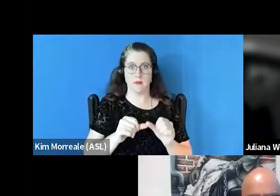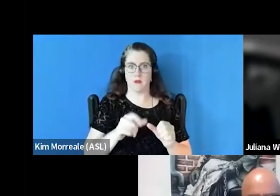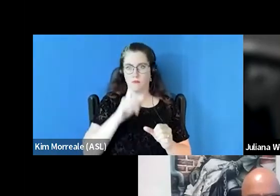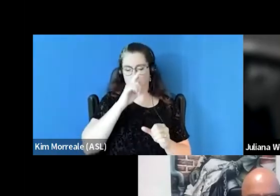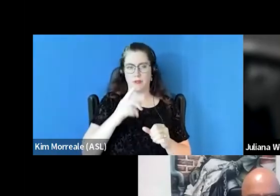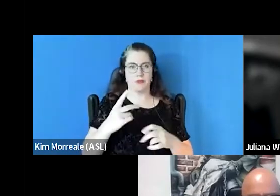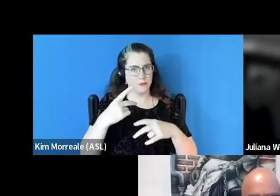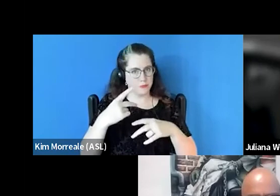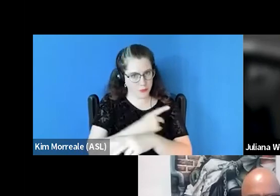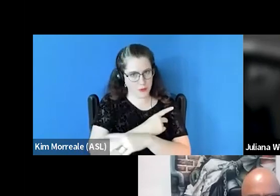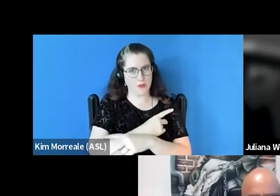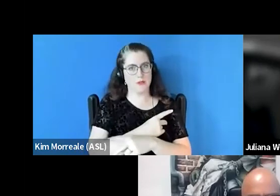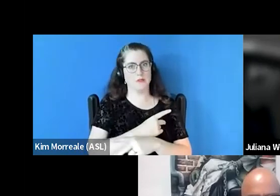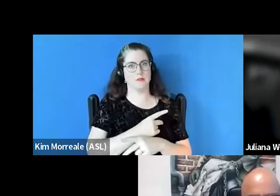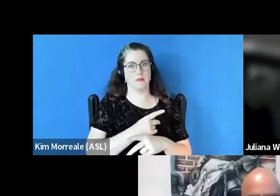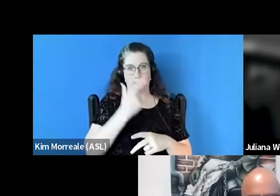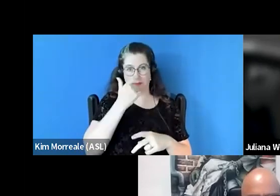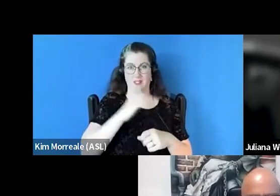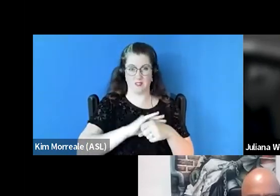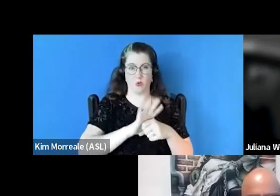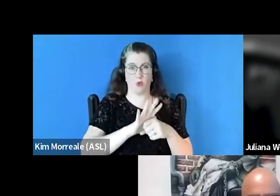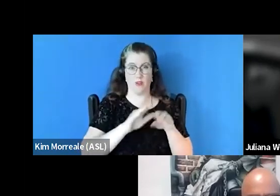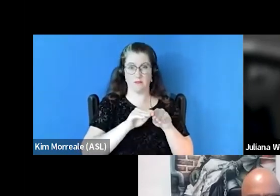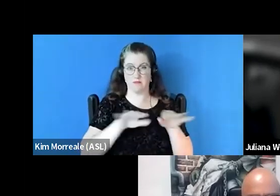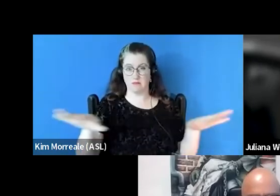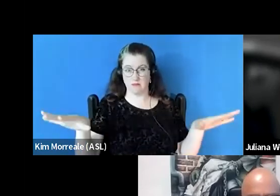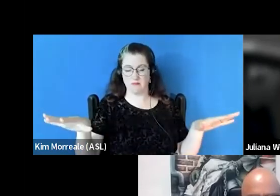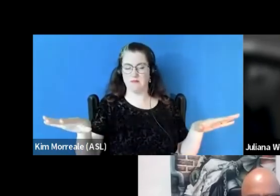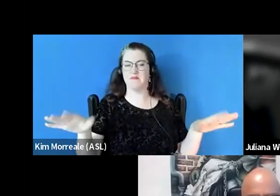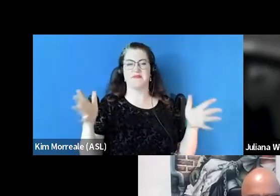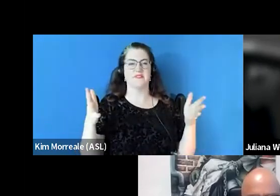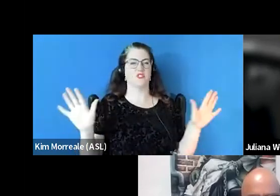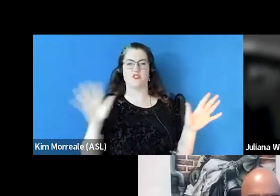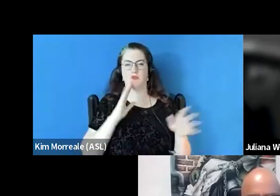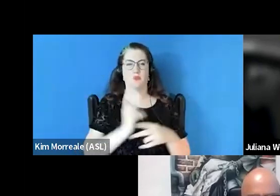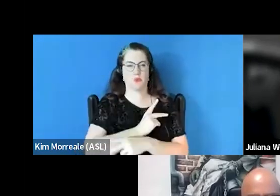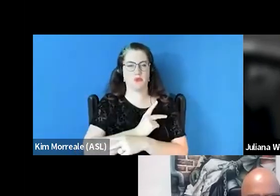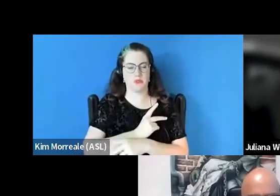even more with COVID-19 hitting us. And so it's really communication and building communities